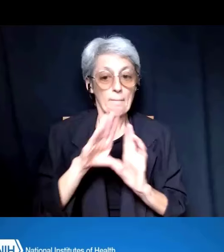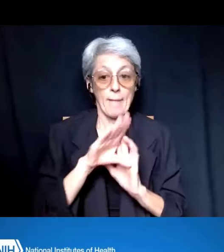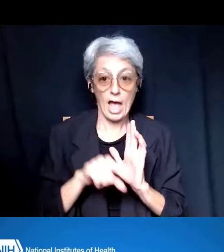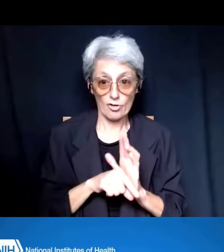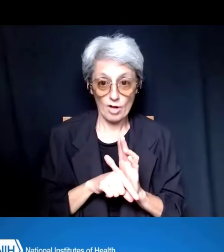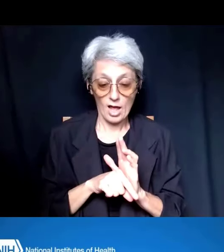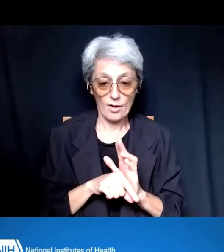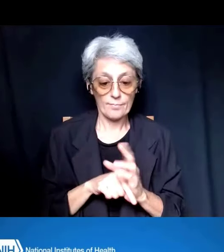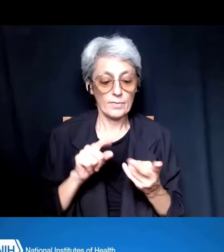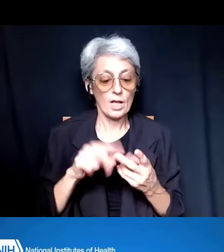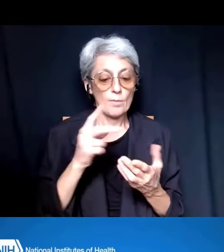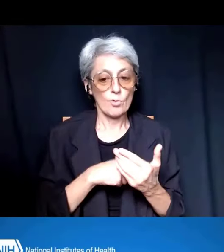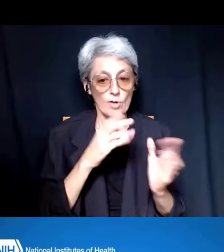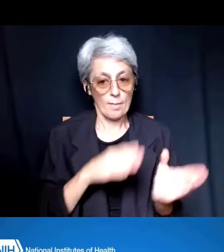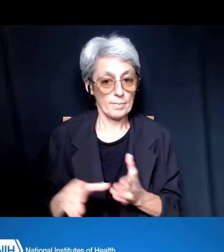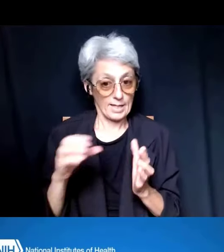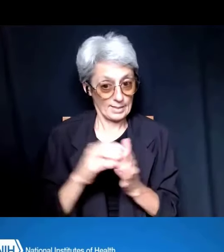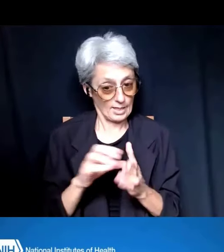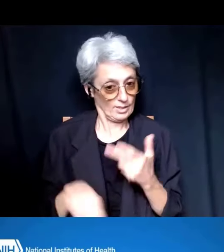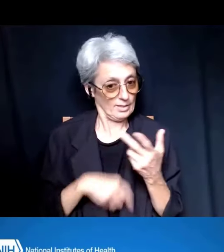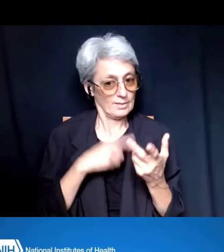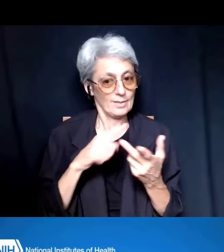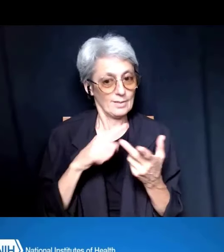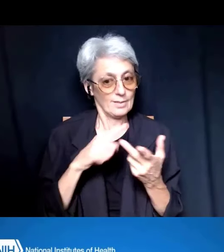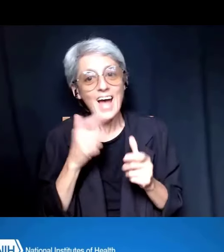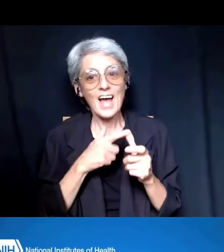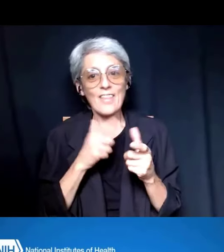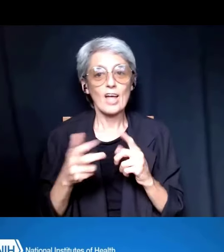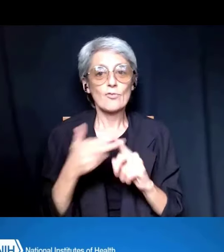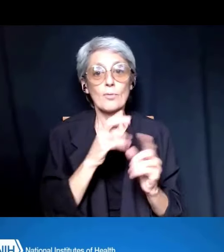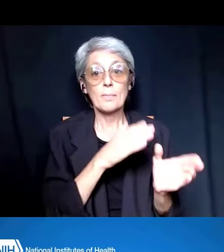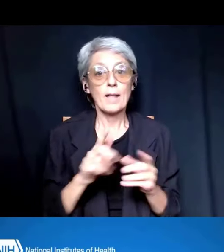the Program Plan section, and then the Recruitment Plan to Enhance Diversity.